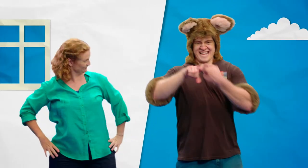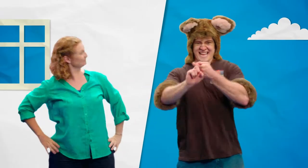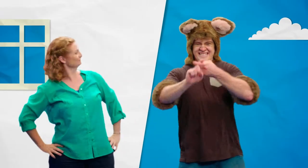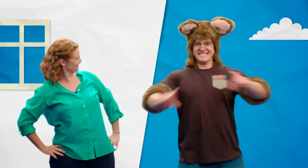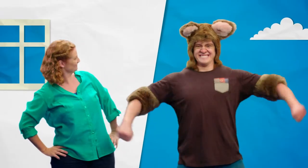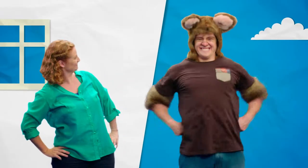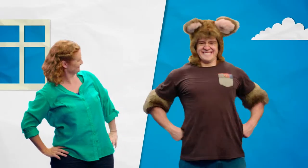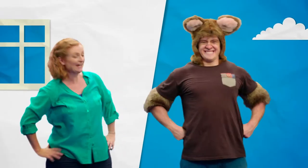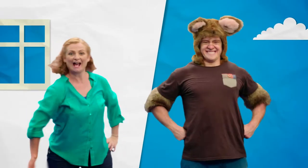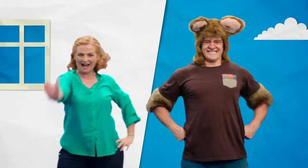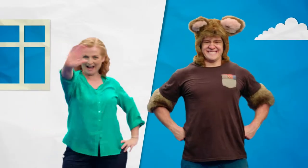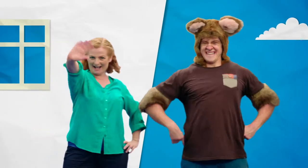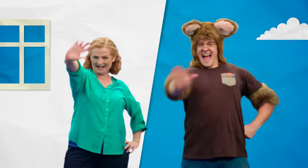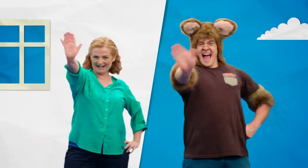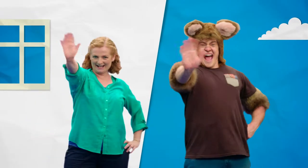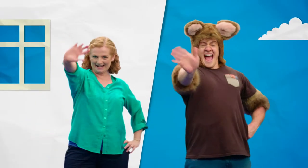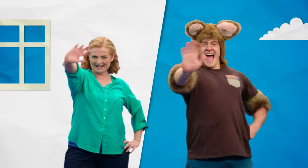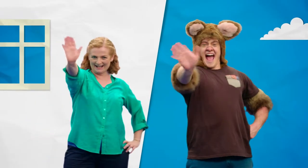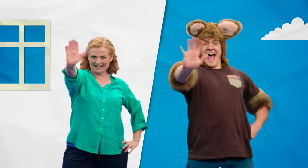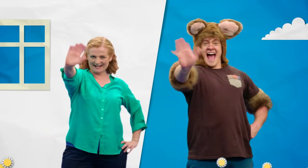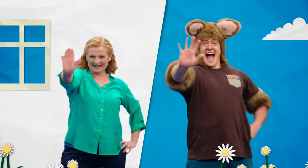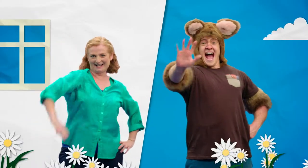And I'm Possum! Hello!